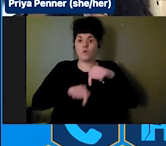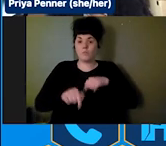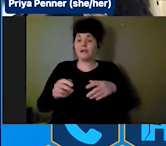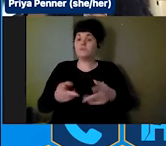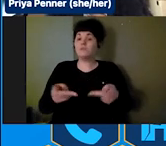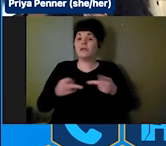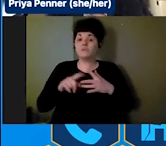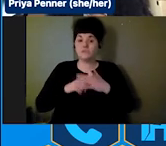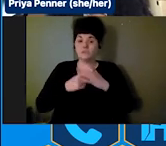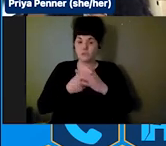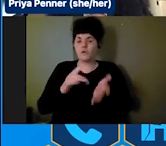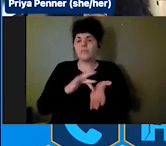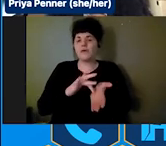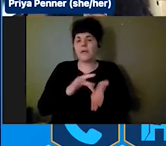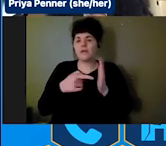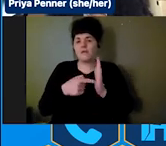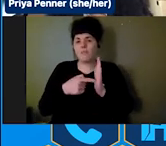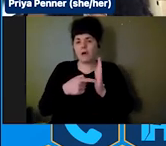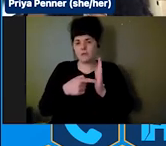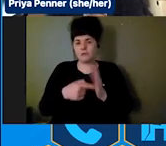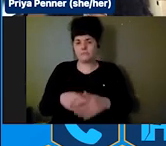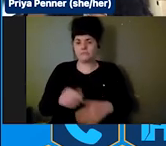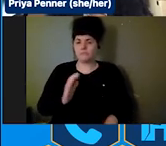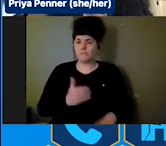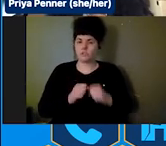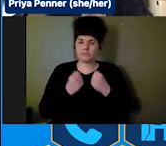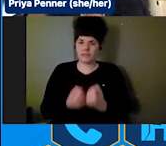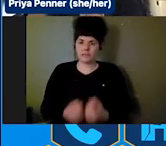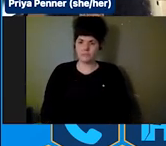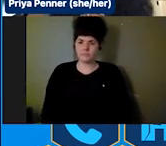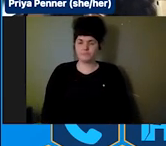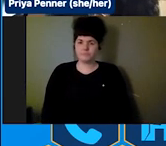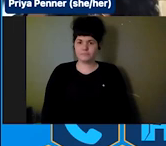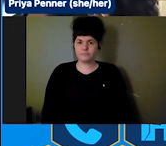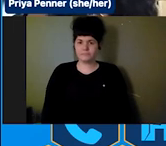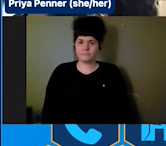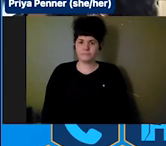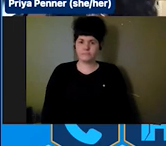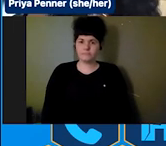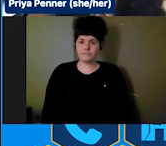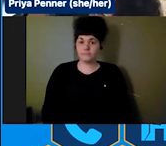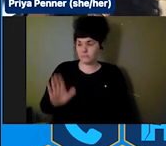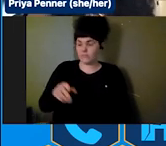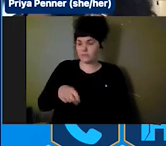medical model of our society. Priya: This is Priya. I just wanted to jump in and go